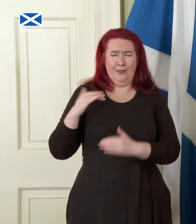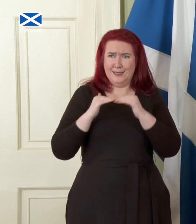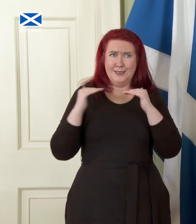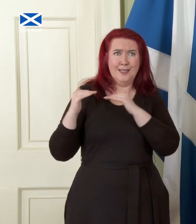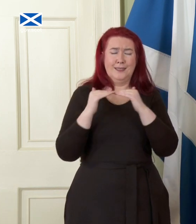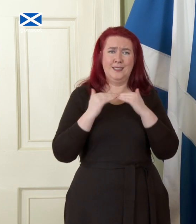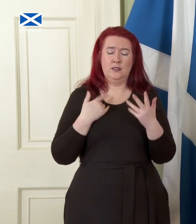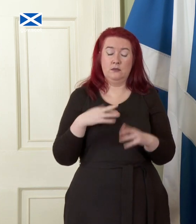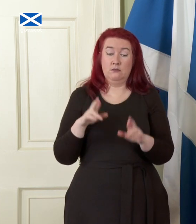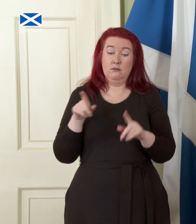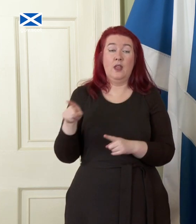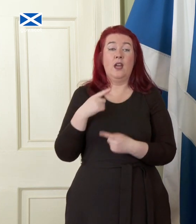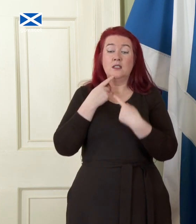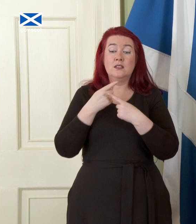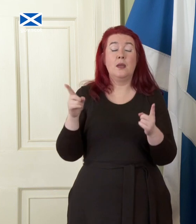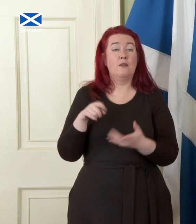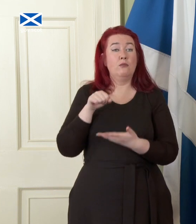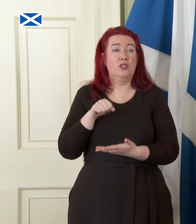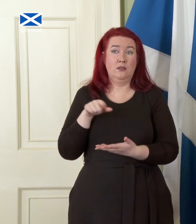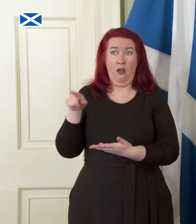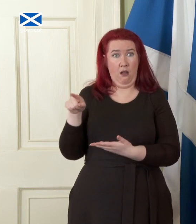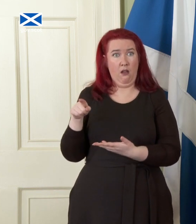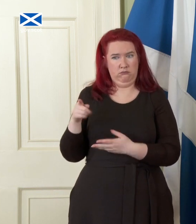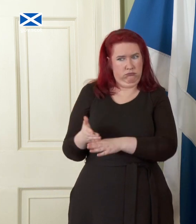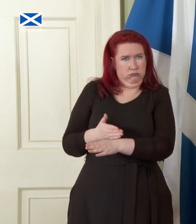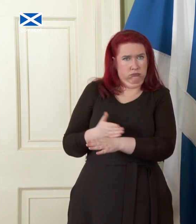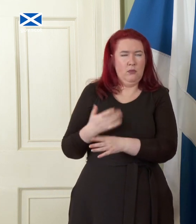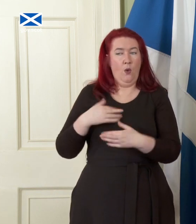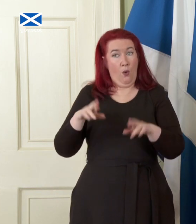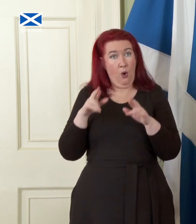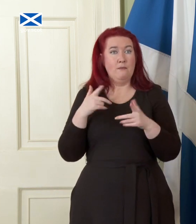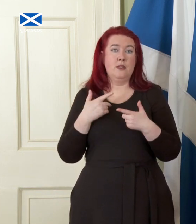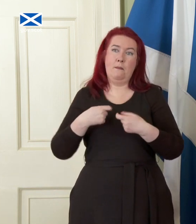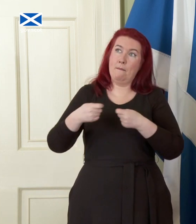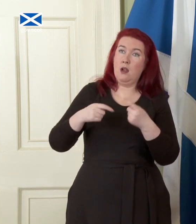statement from the Chancellor earlier will deliver some stability in the market. However